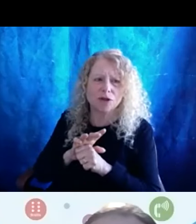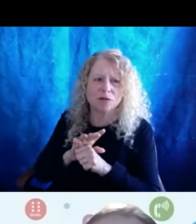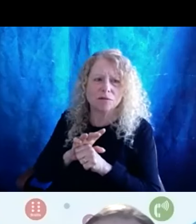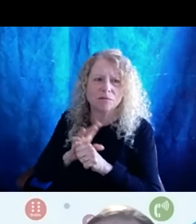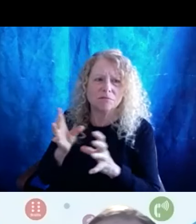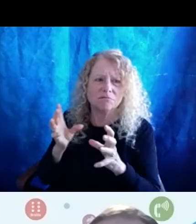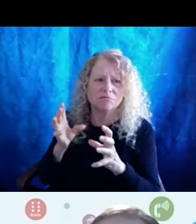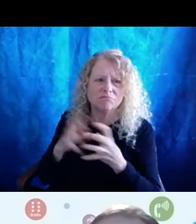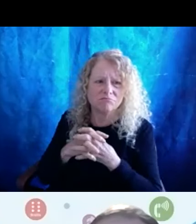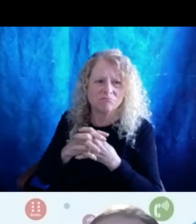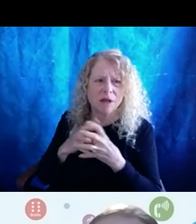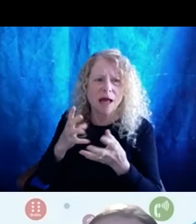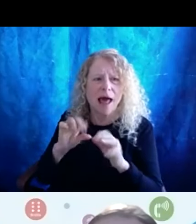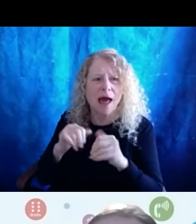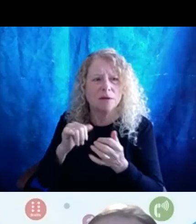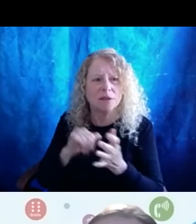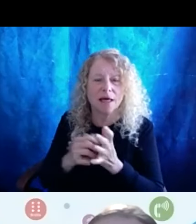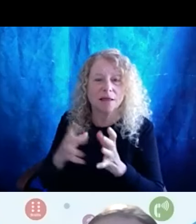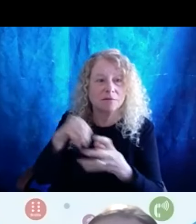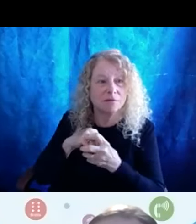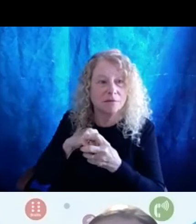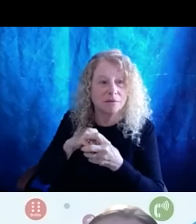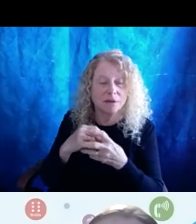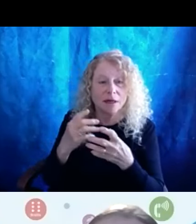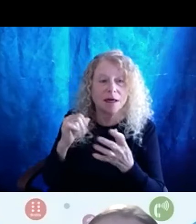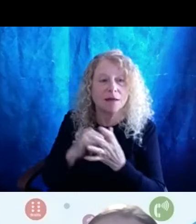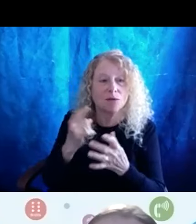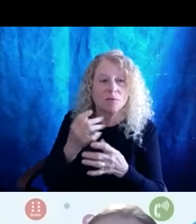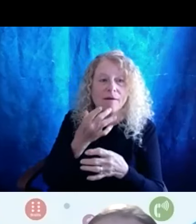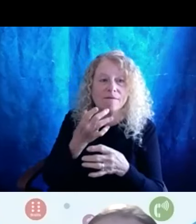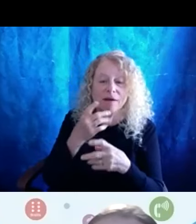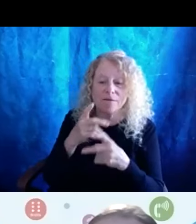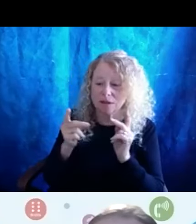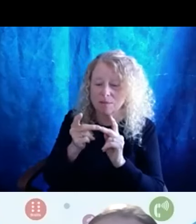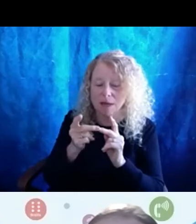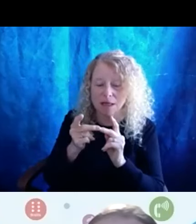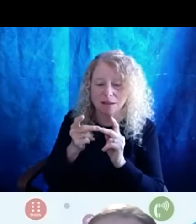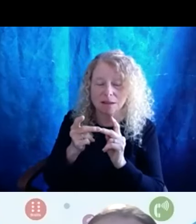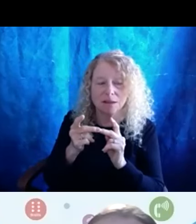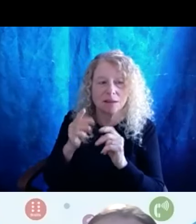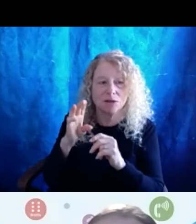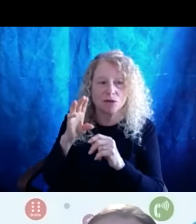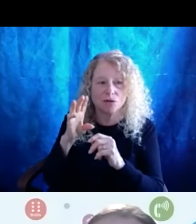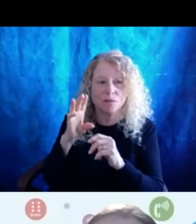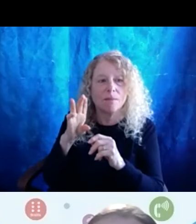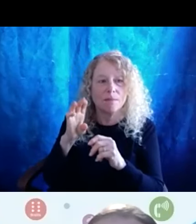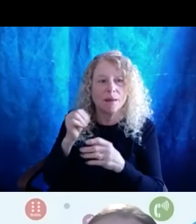And I will say that's probably one of my favorite spaces to have been a part of and I think I'm going